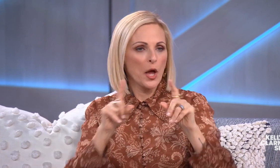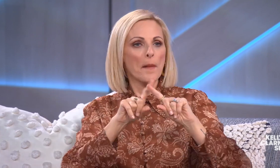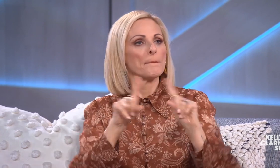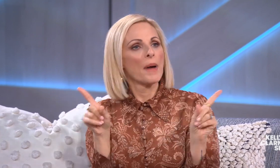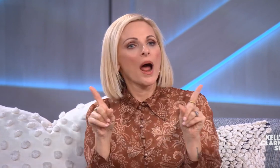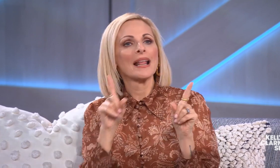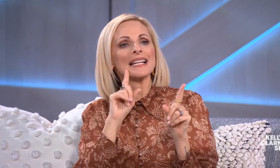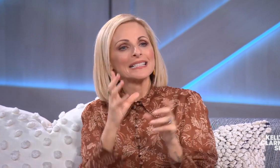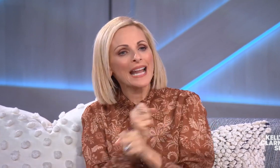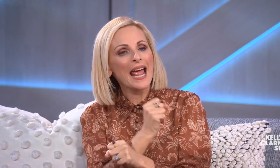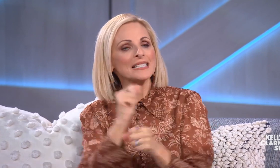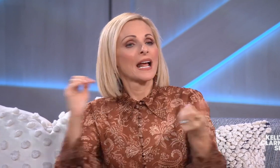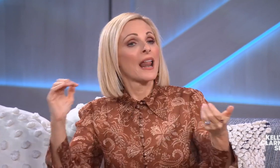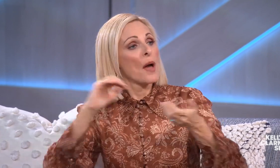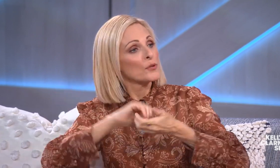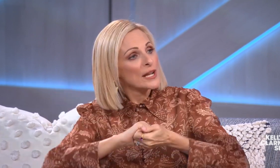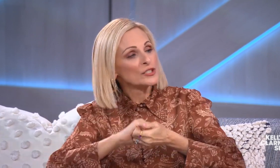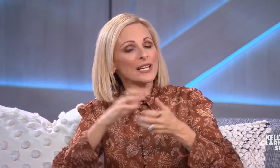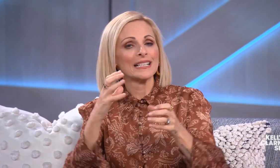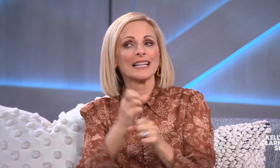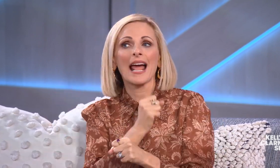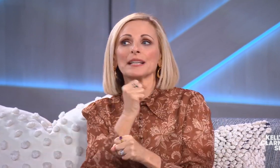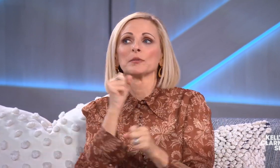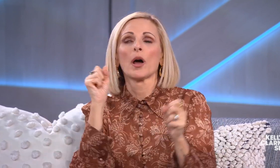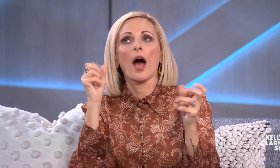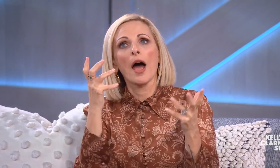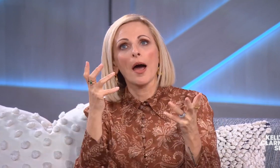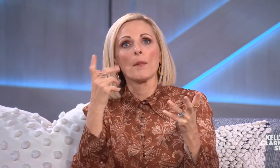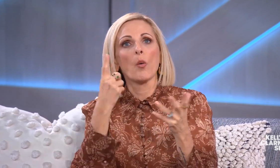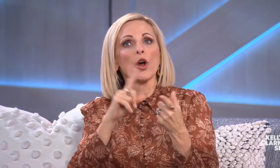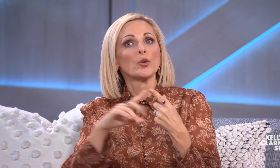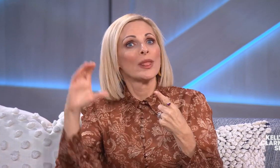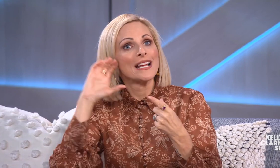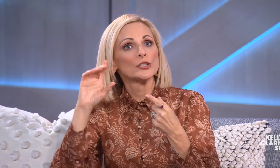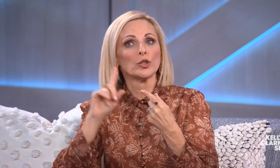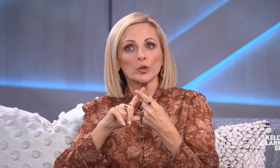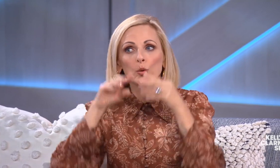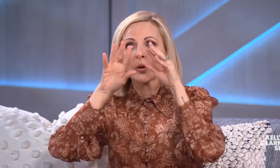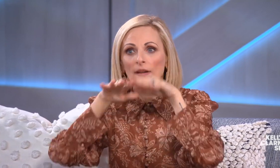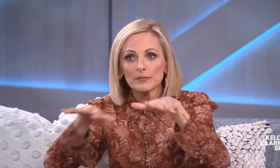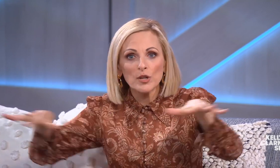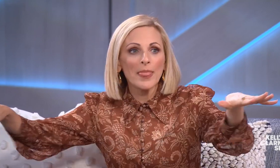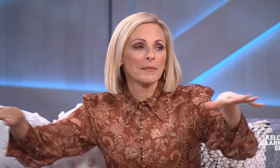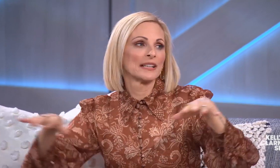that sounds ironic, but it takes collaboration, it takes one to listen,